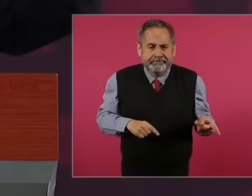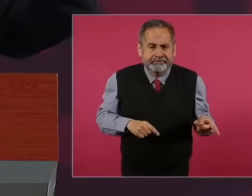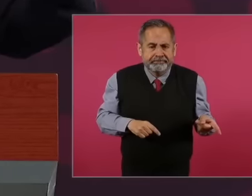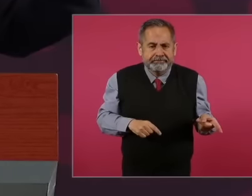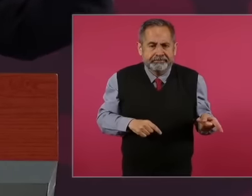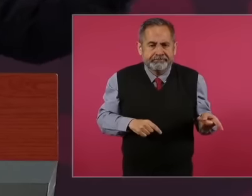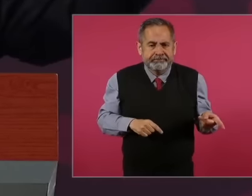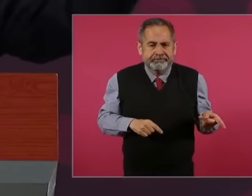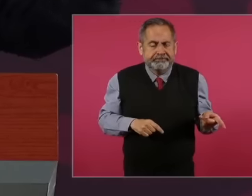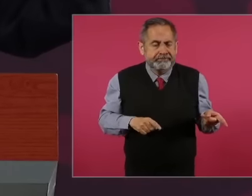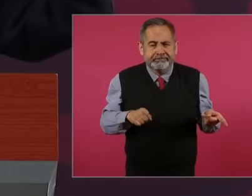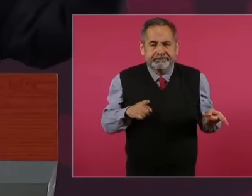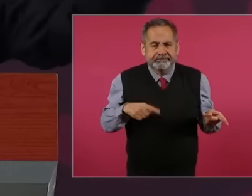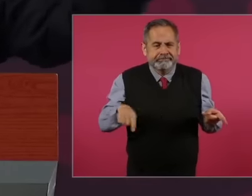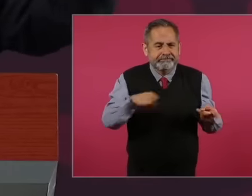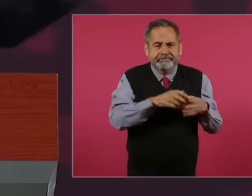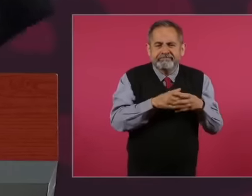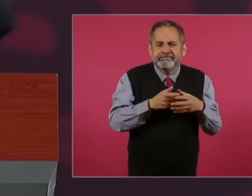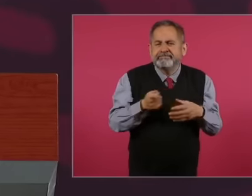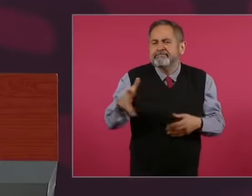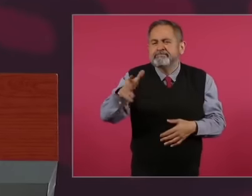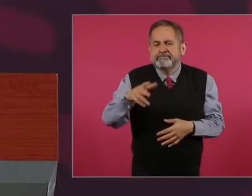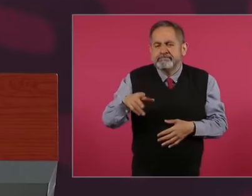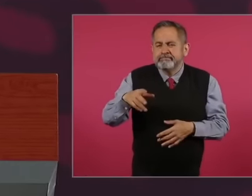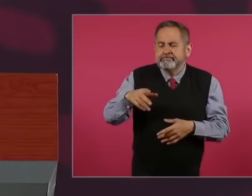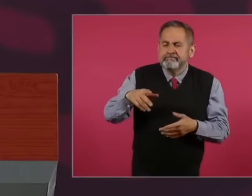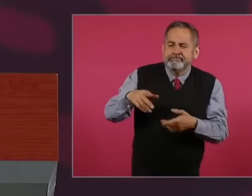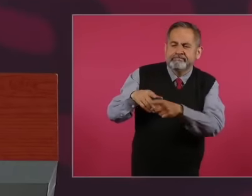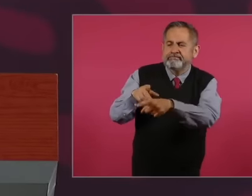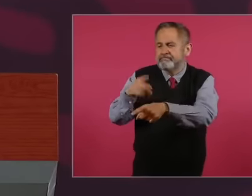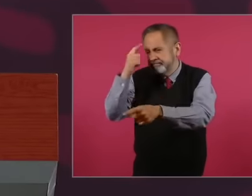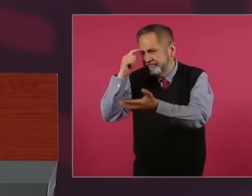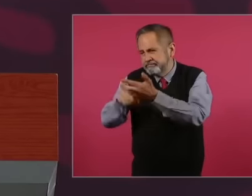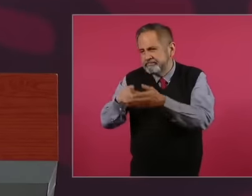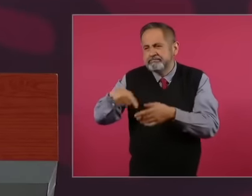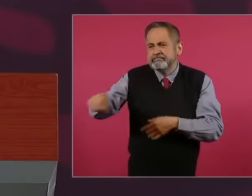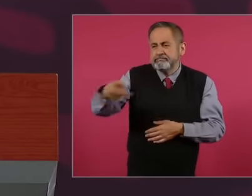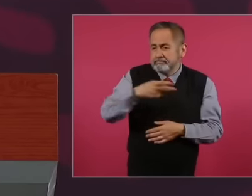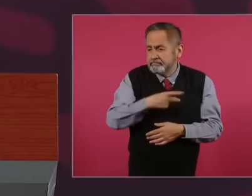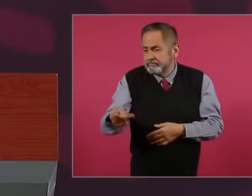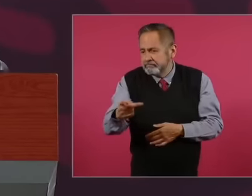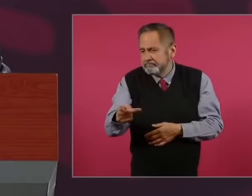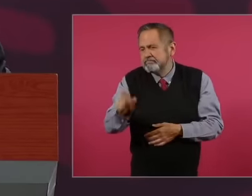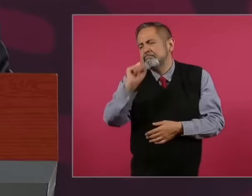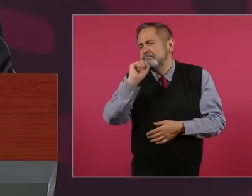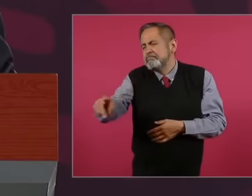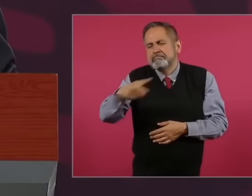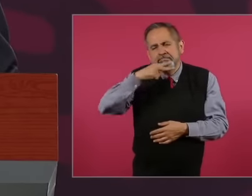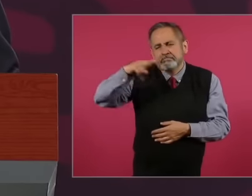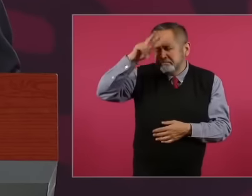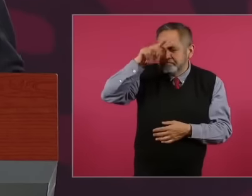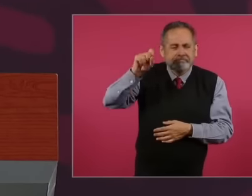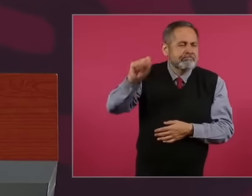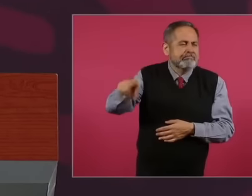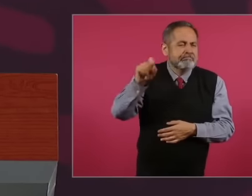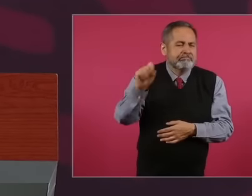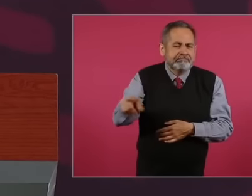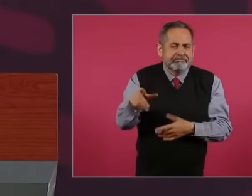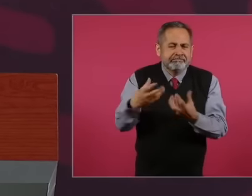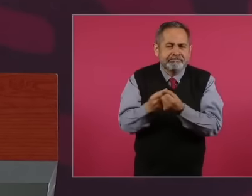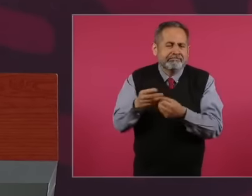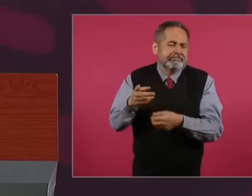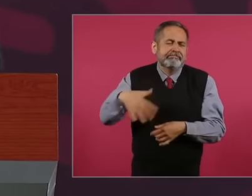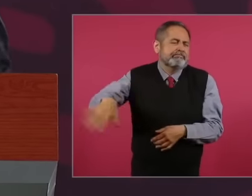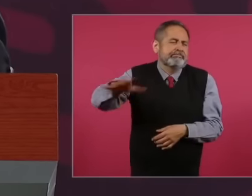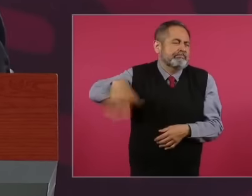ignorance was synonymous with poverty, it corresponded to the people